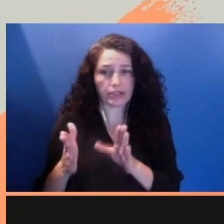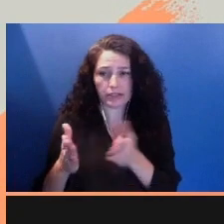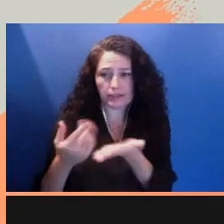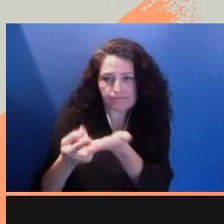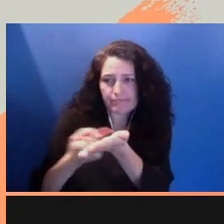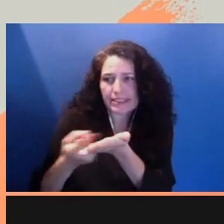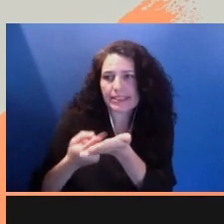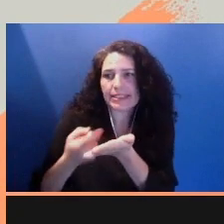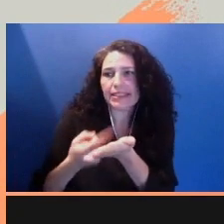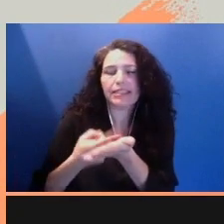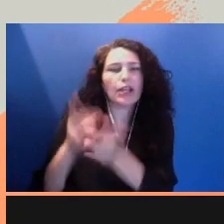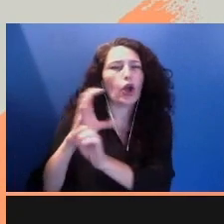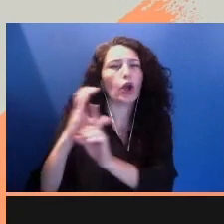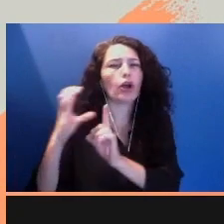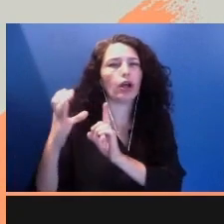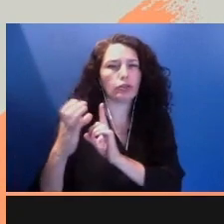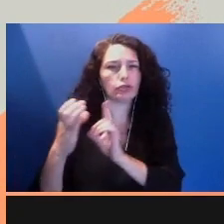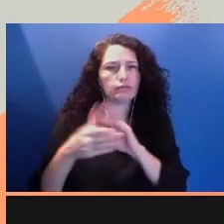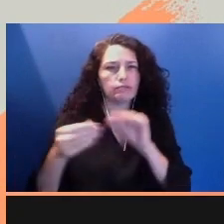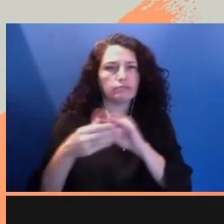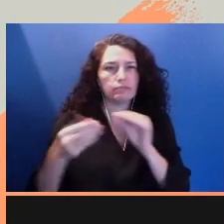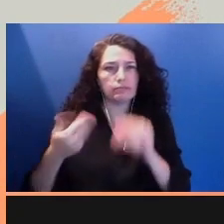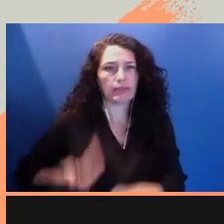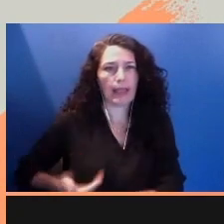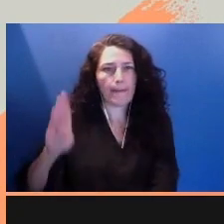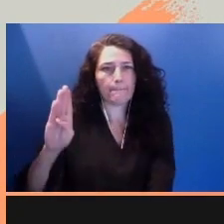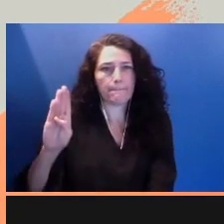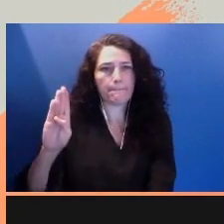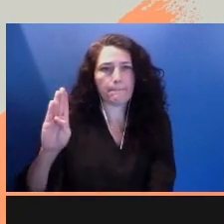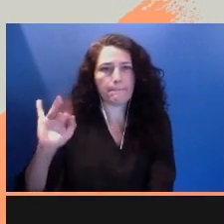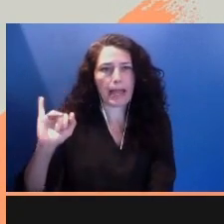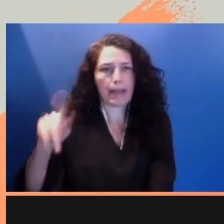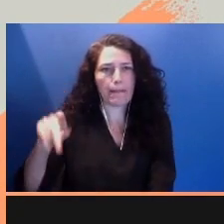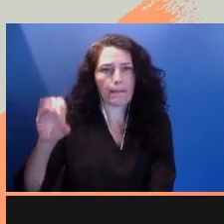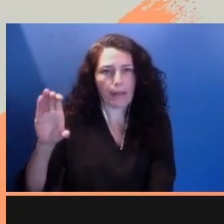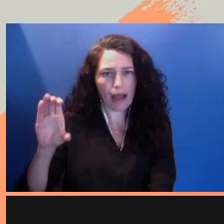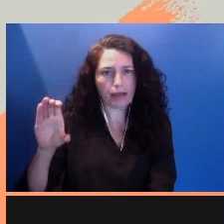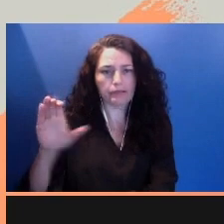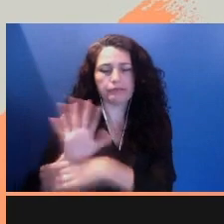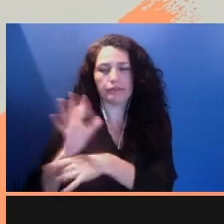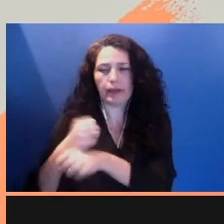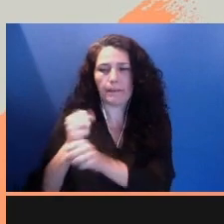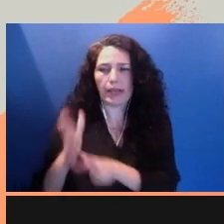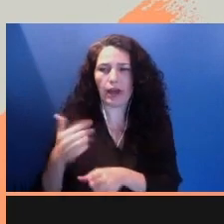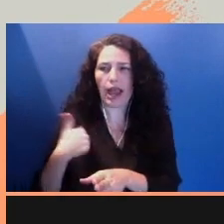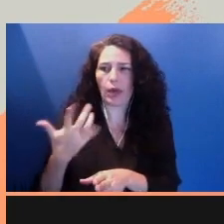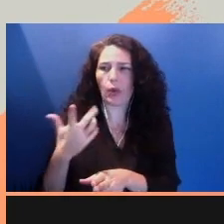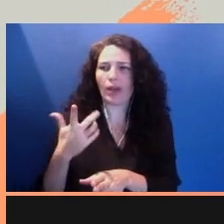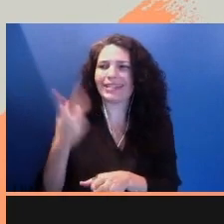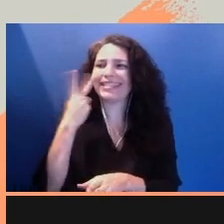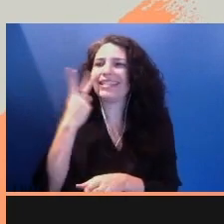As a BIPOC filmmaker, my work interrogates the absences. I want to bring in the ghosts into the present,